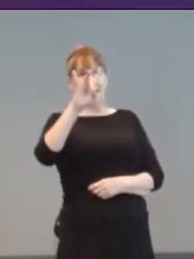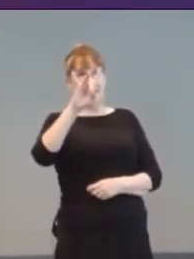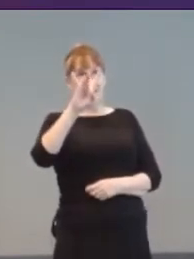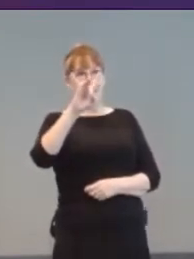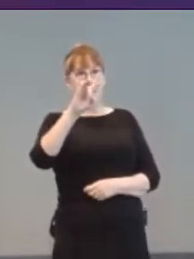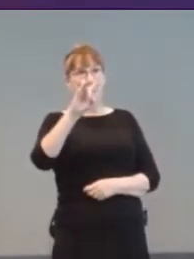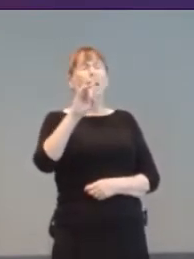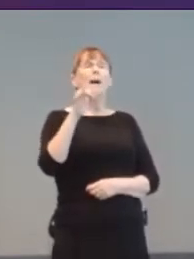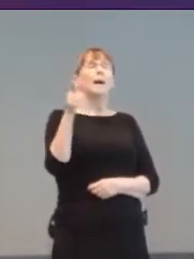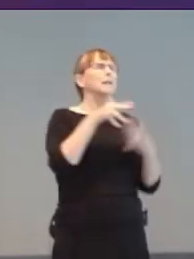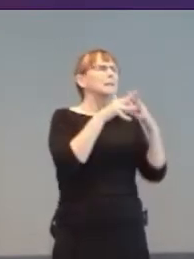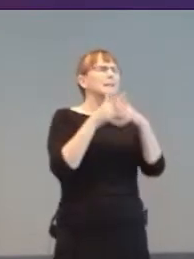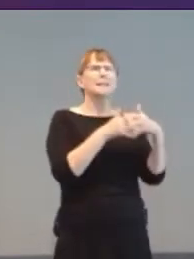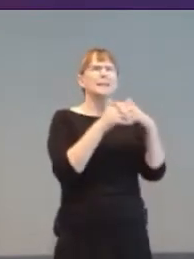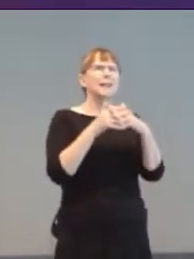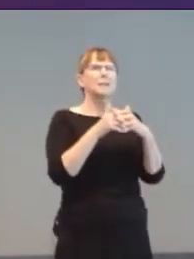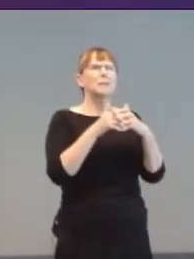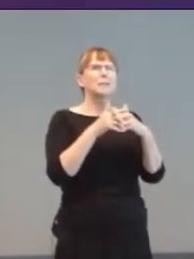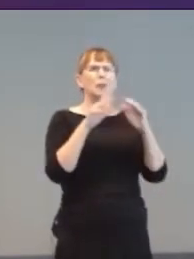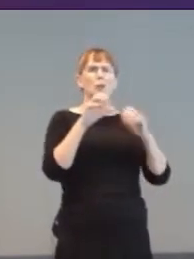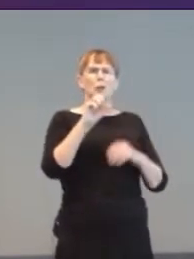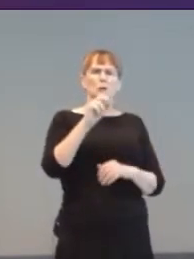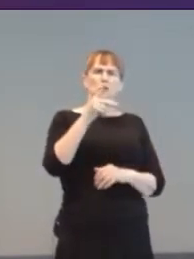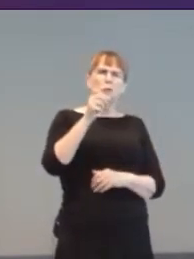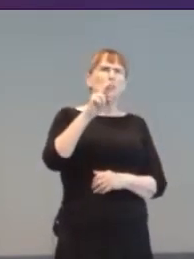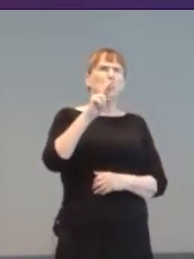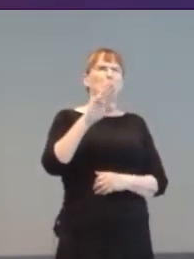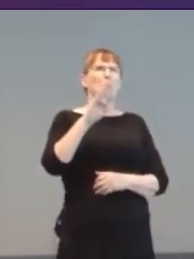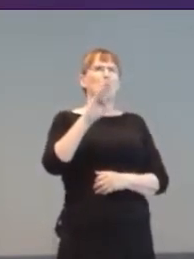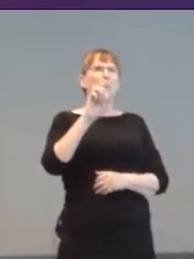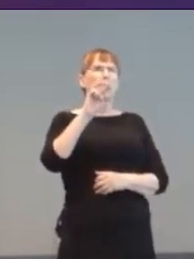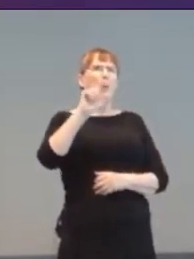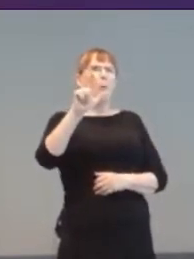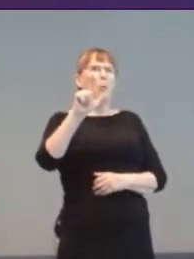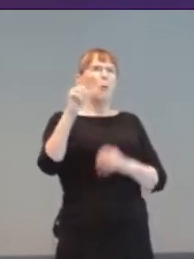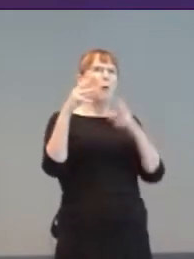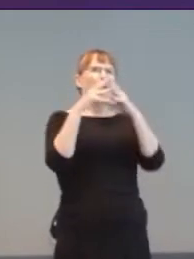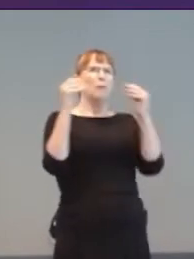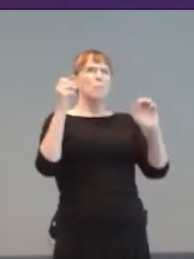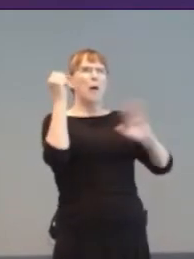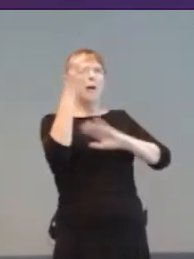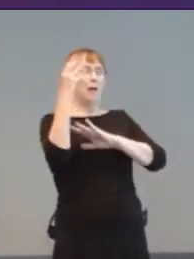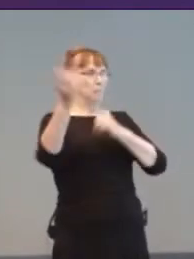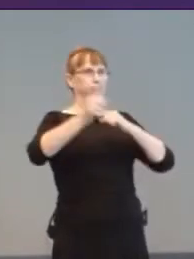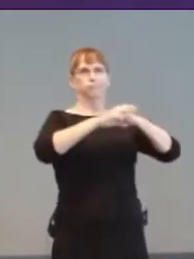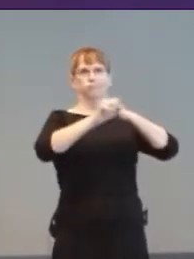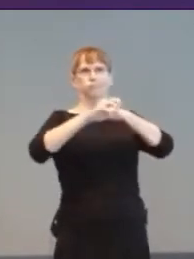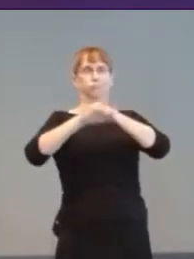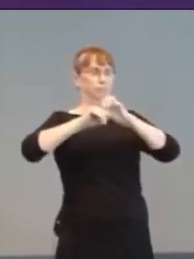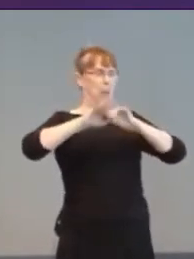Xbox One controller compatibility with the new generation of Xbox which is a big deal.